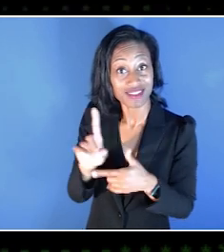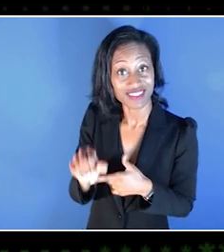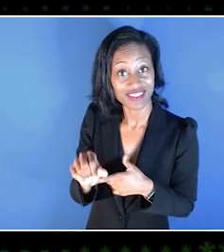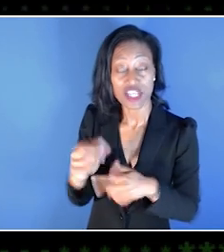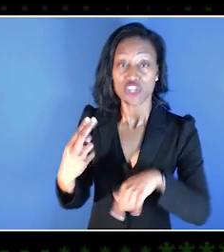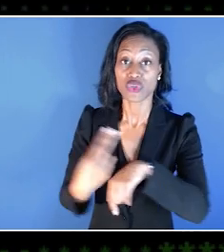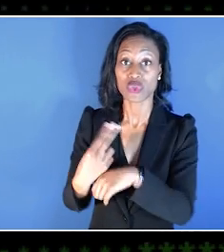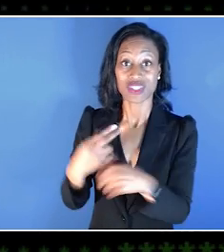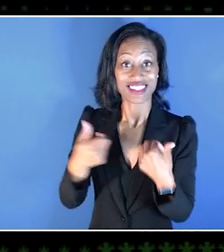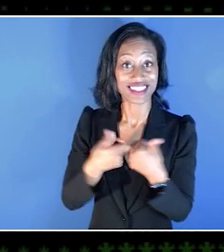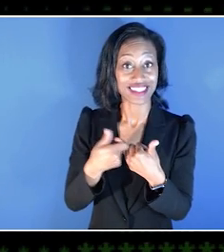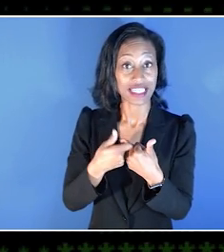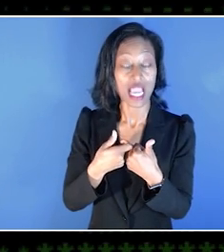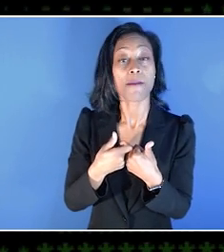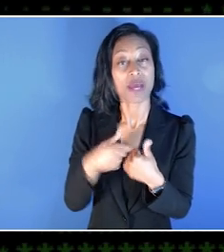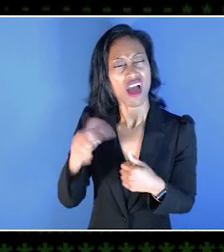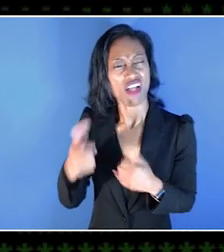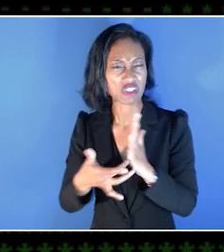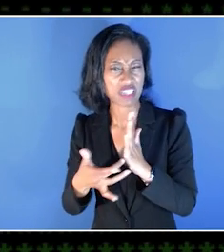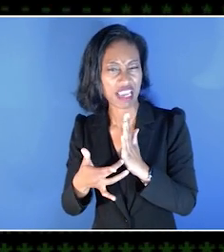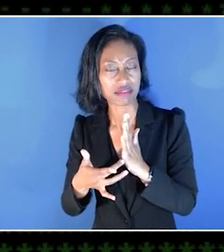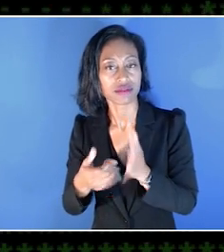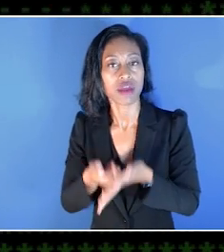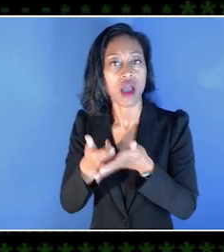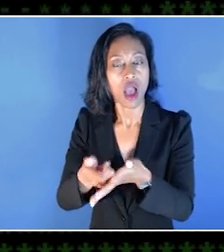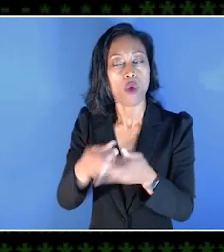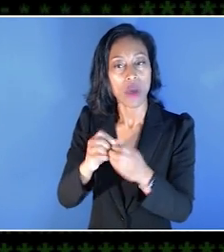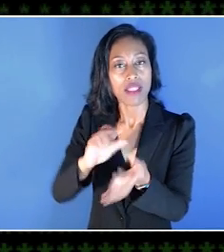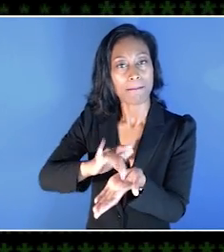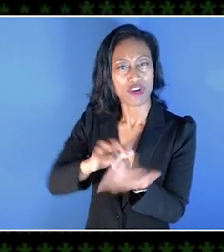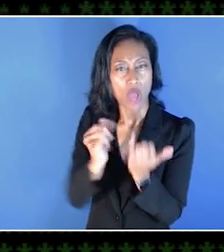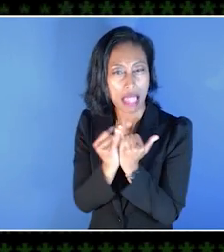They use games and other tech to assist with medical isolation and more.